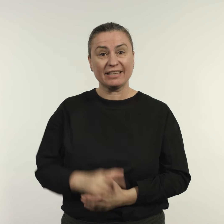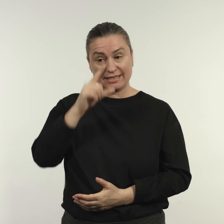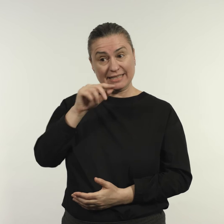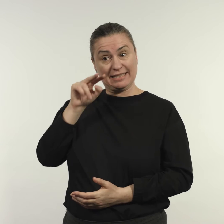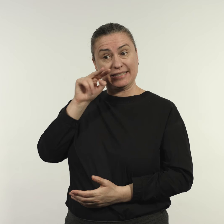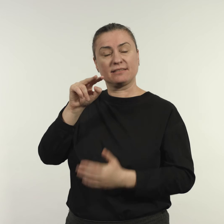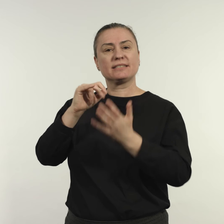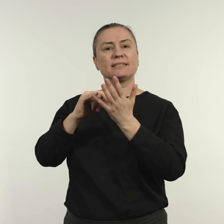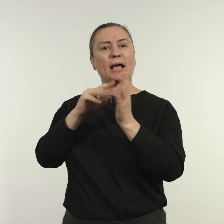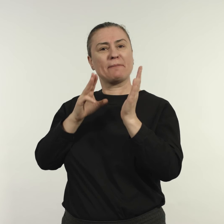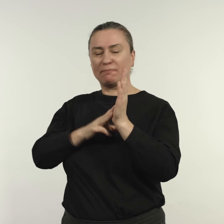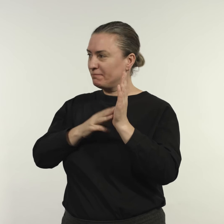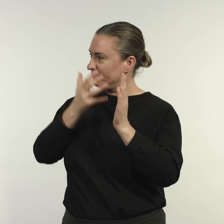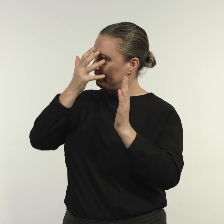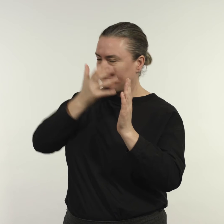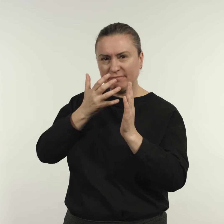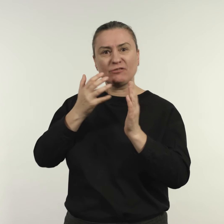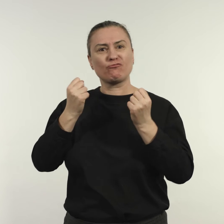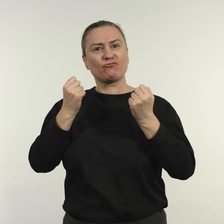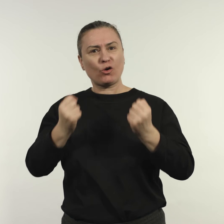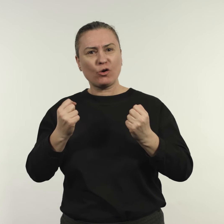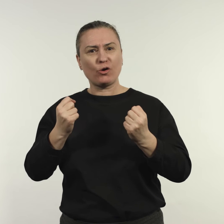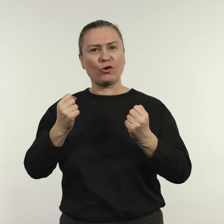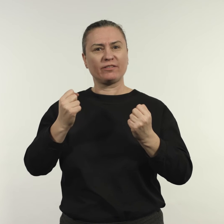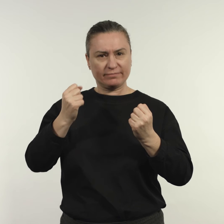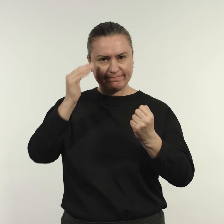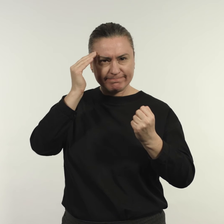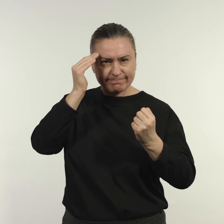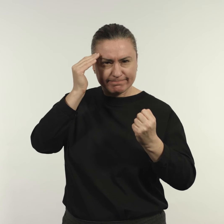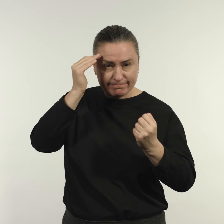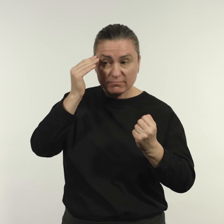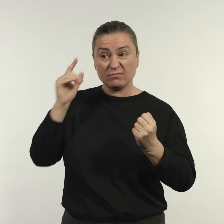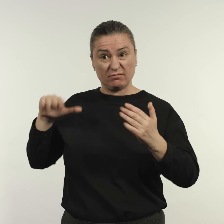‘You can see Sam’s determination in her face.